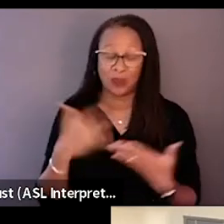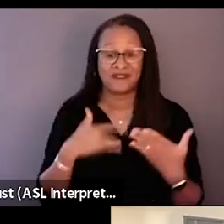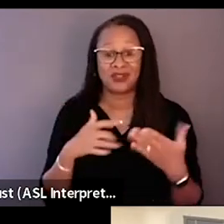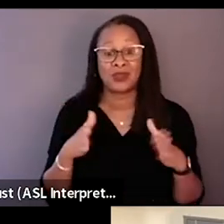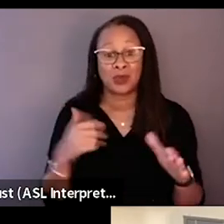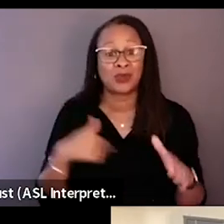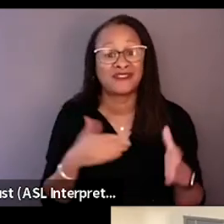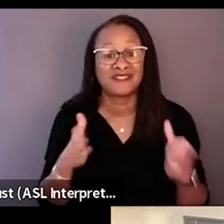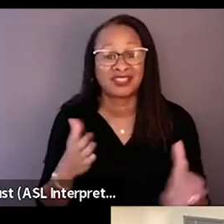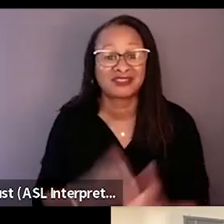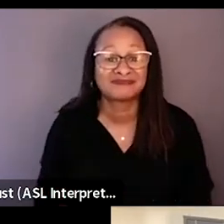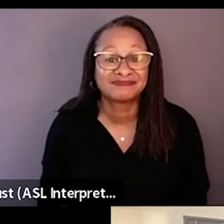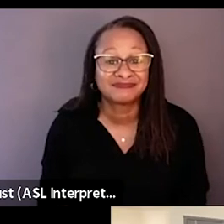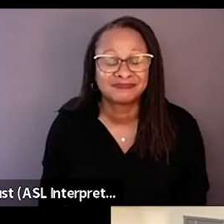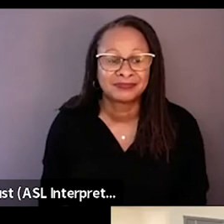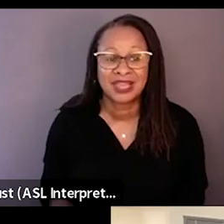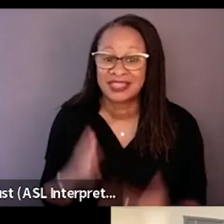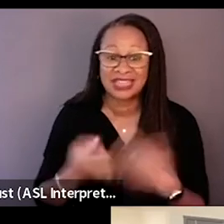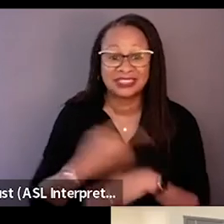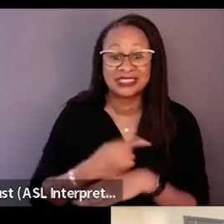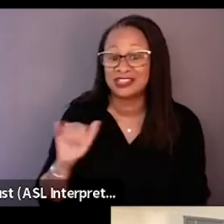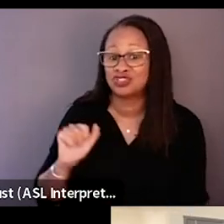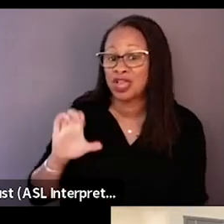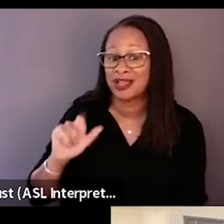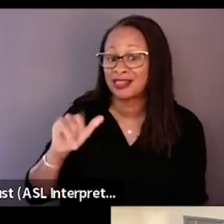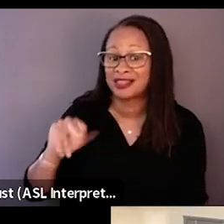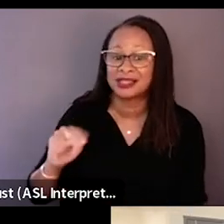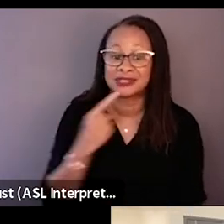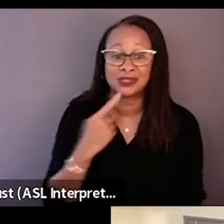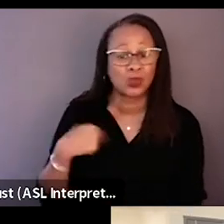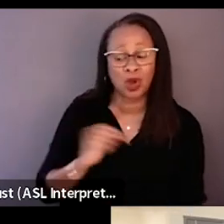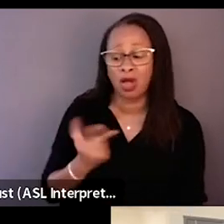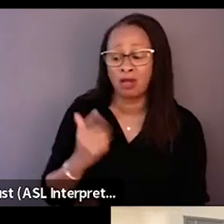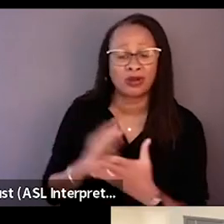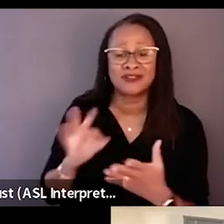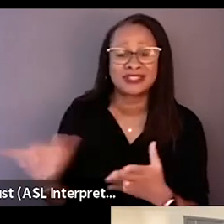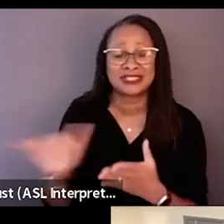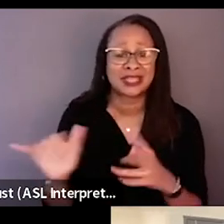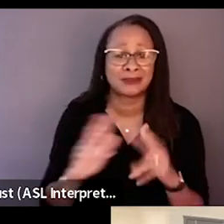Because at the end of the day when Jaclyn says like, we're all part of the same community, that's absolutely true, right?